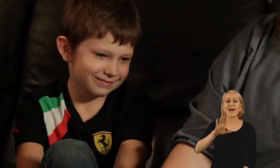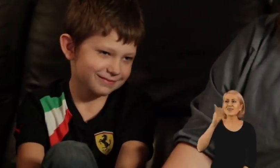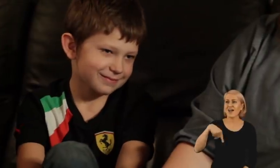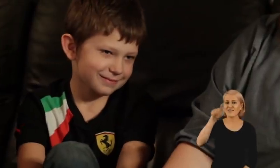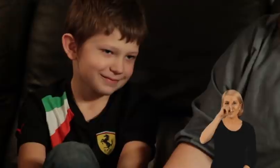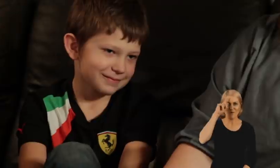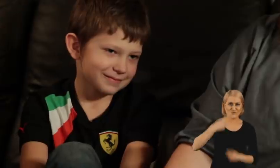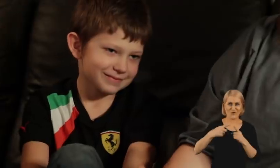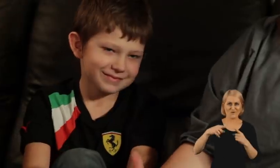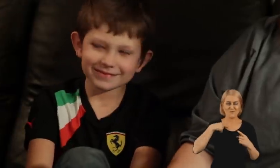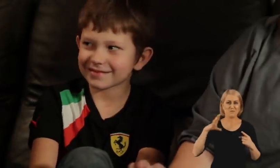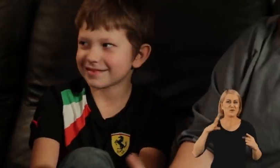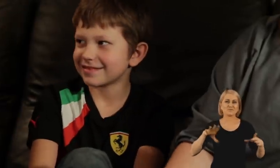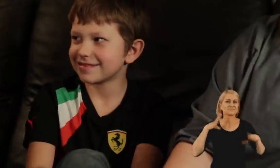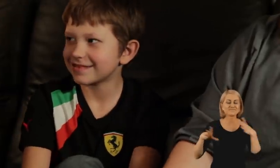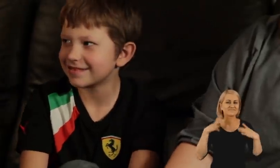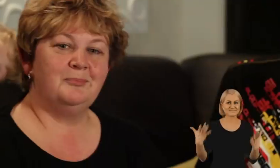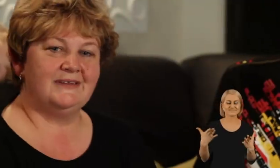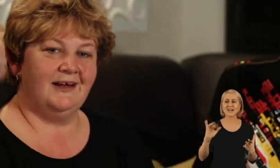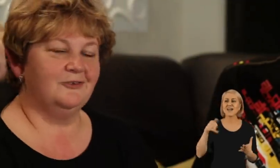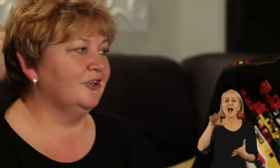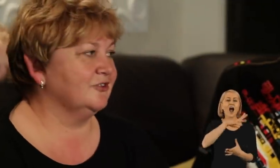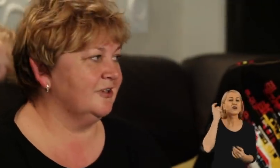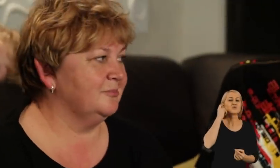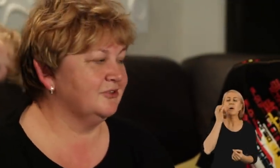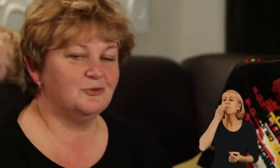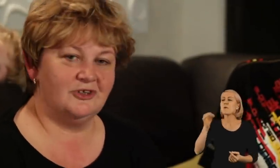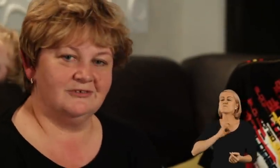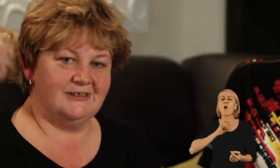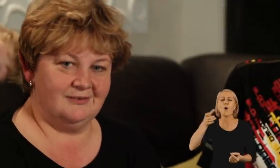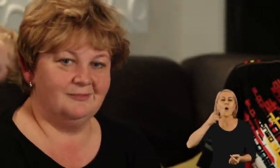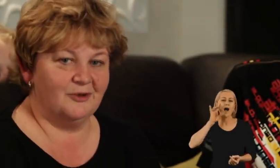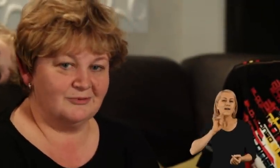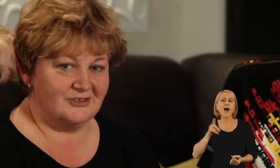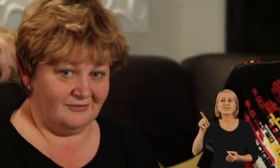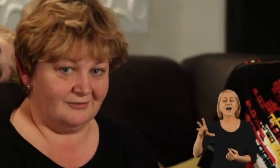It was a bit controversial when hearing people were saying to my daughter-in-law